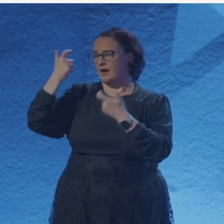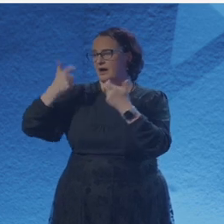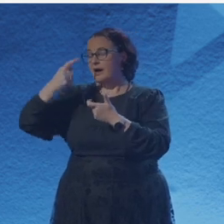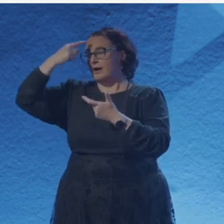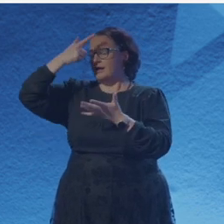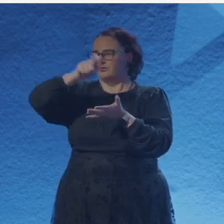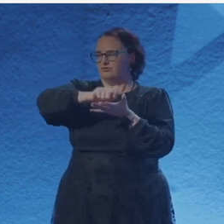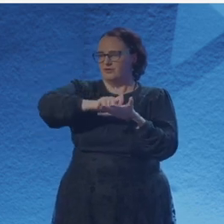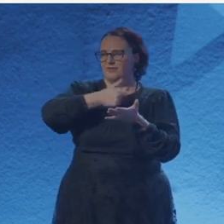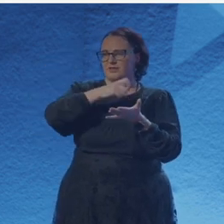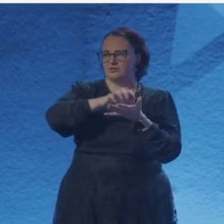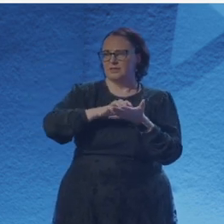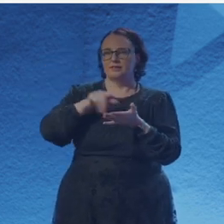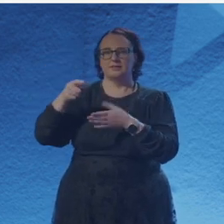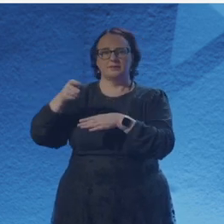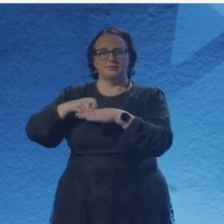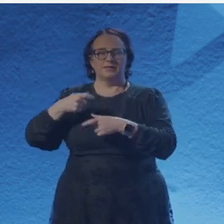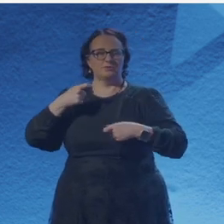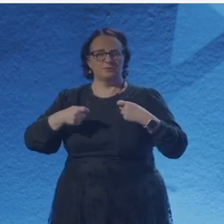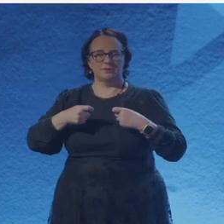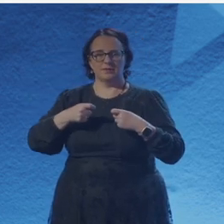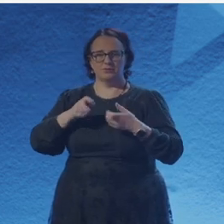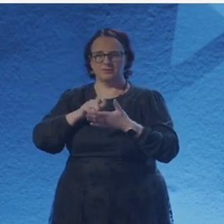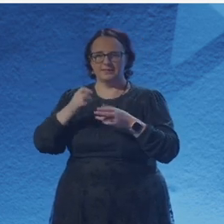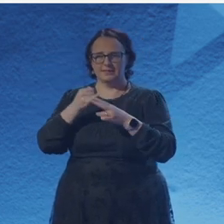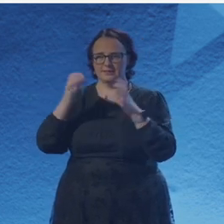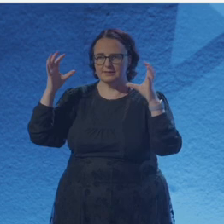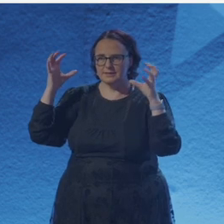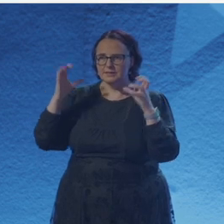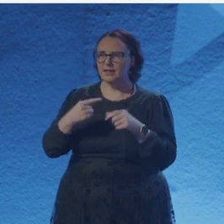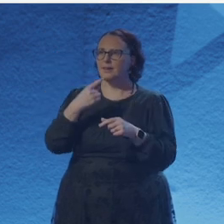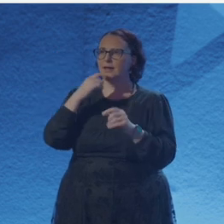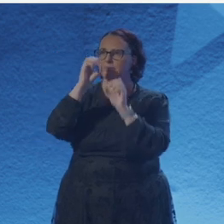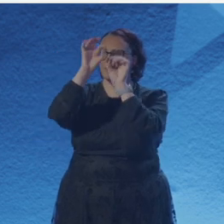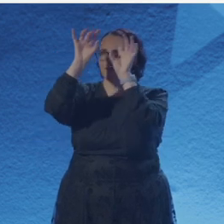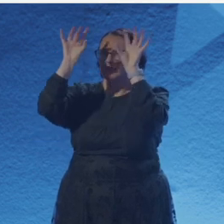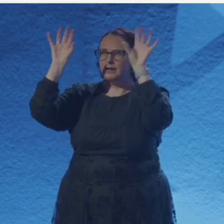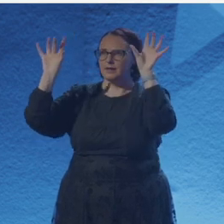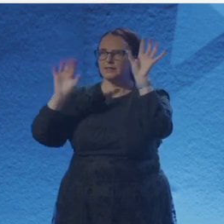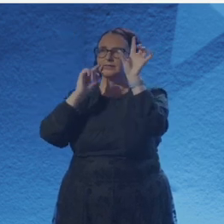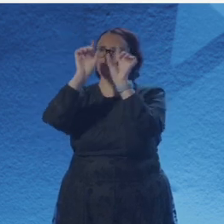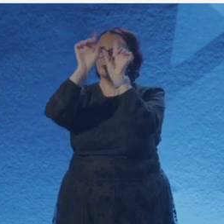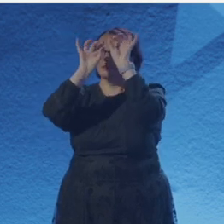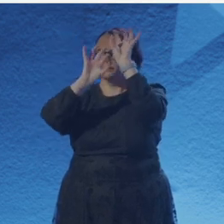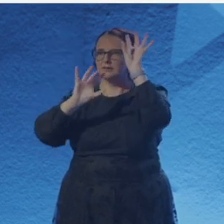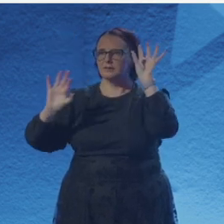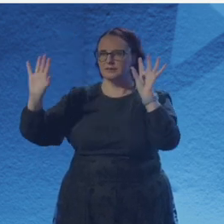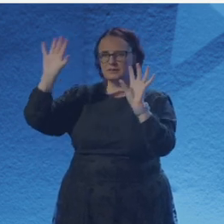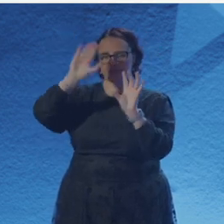and in silence and silent spaces Begin. The best poems are written by a laugh,